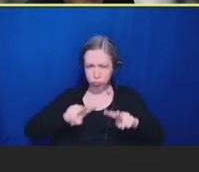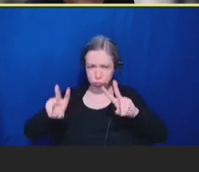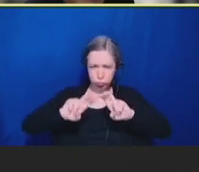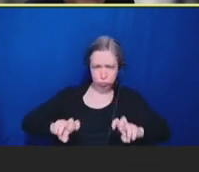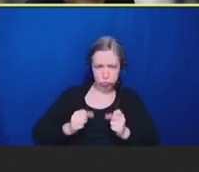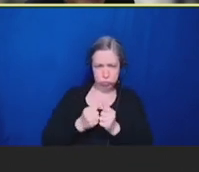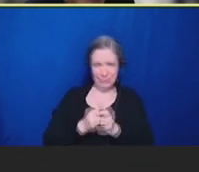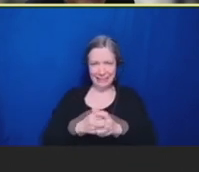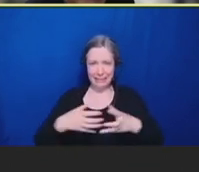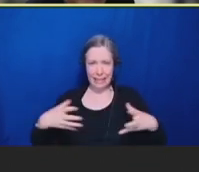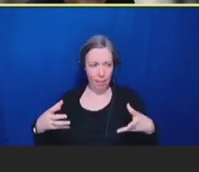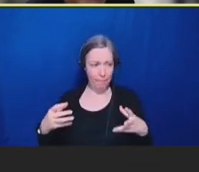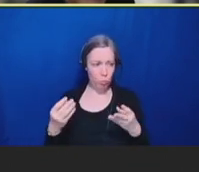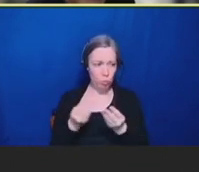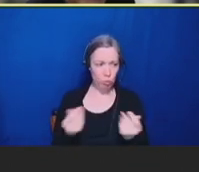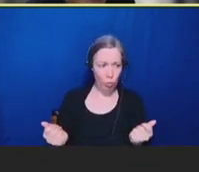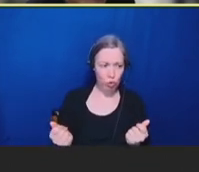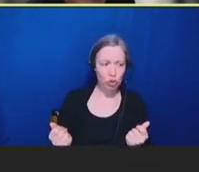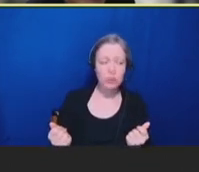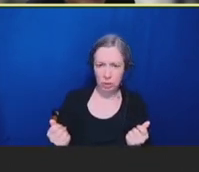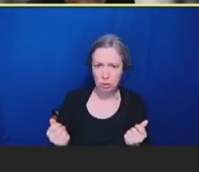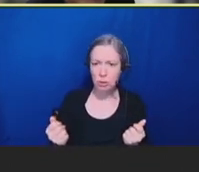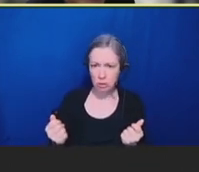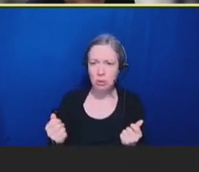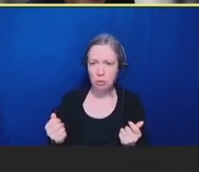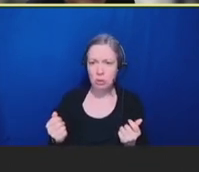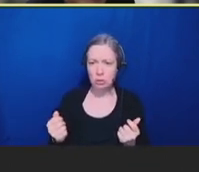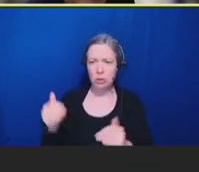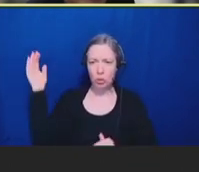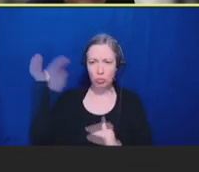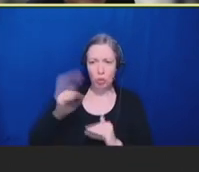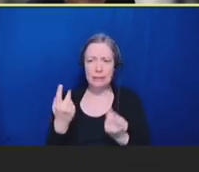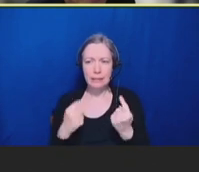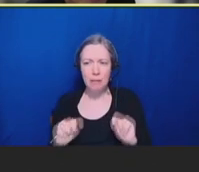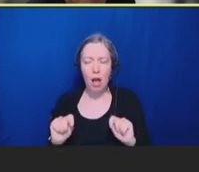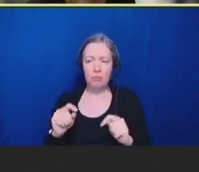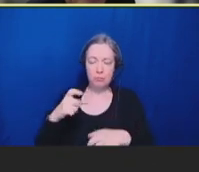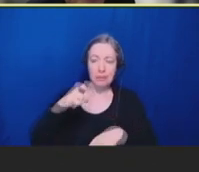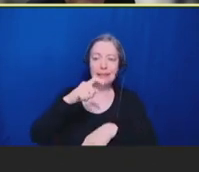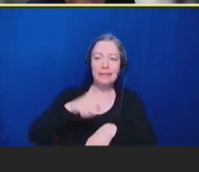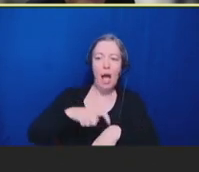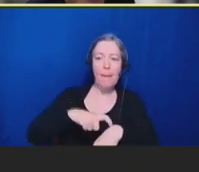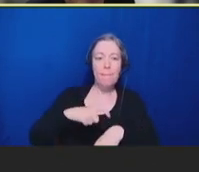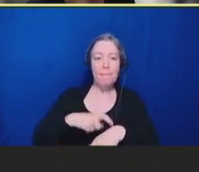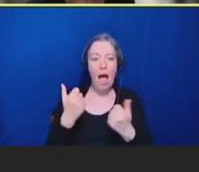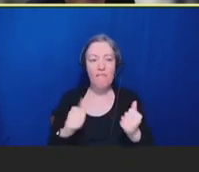required by clinicians to file reports with VAERS. These solutions might be semi-automated,